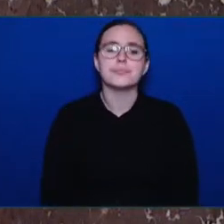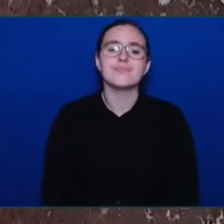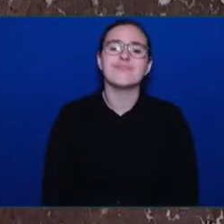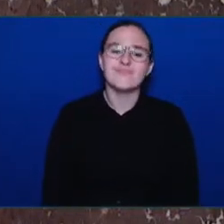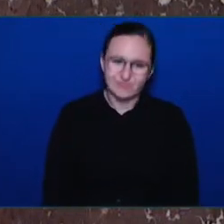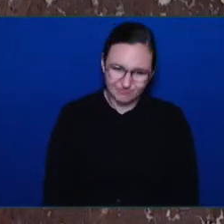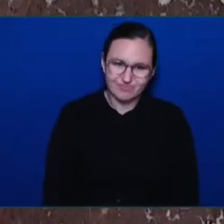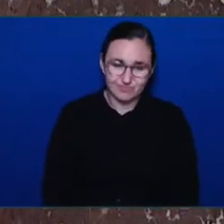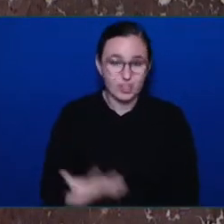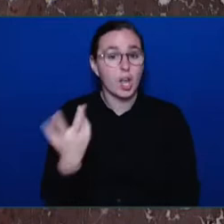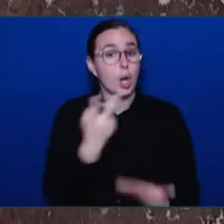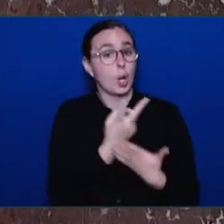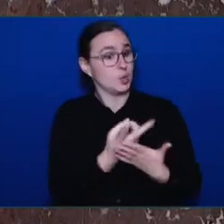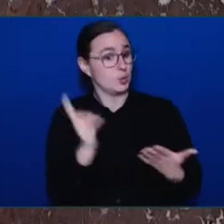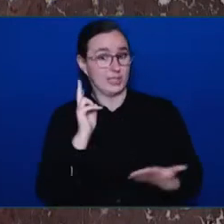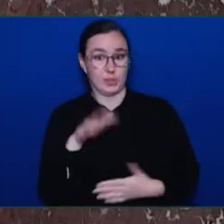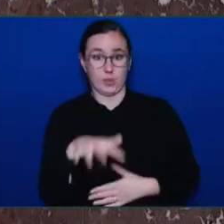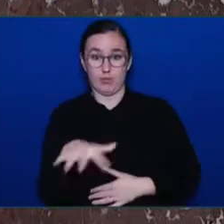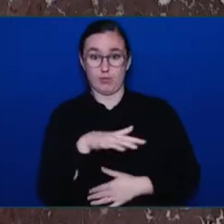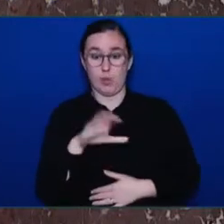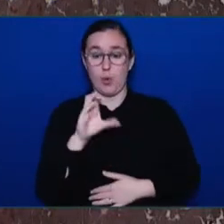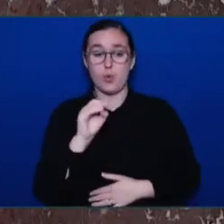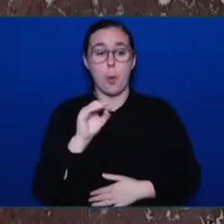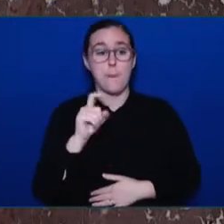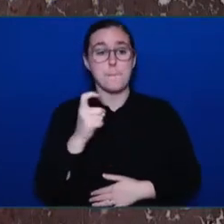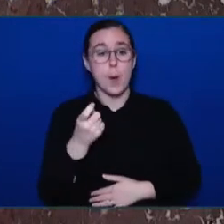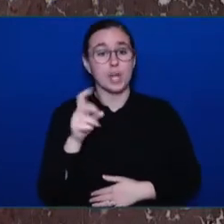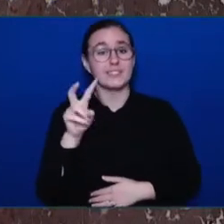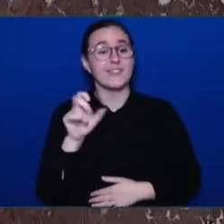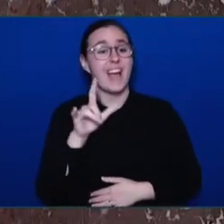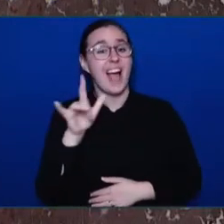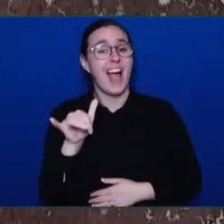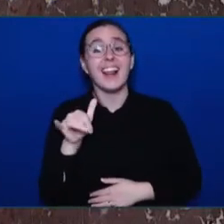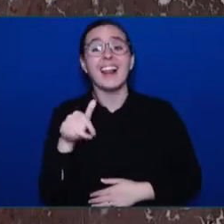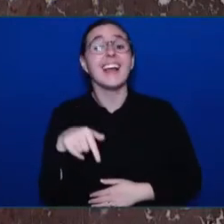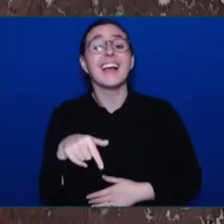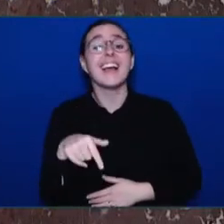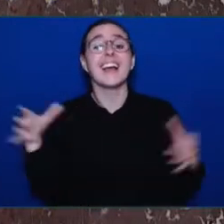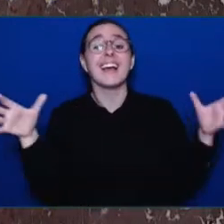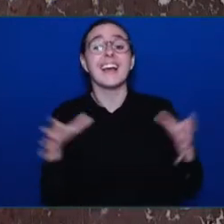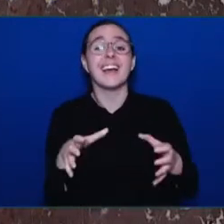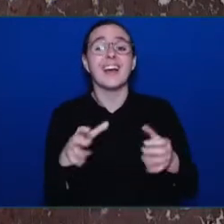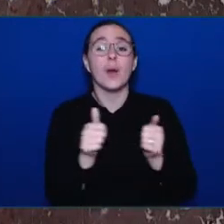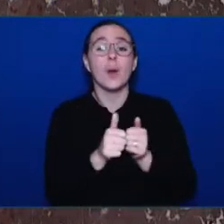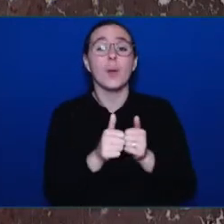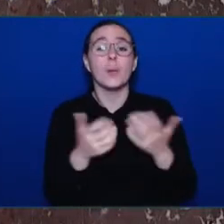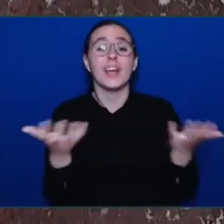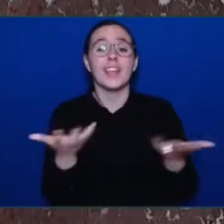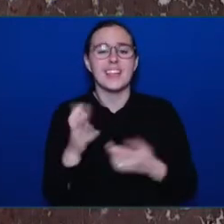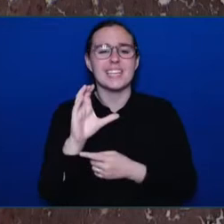Blackstock speaking on restorative practices in Indigenous child protection.